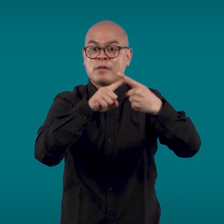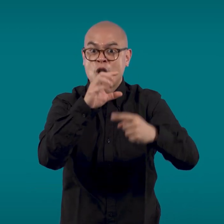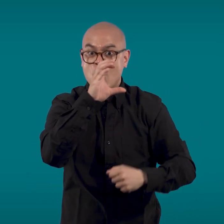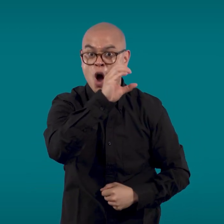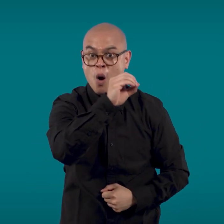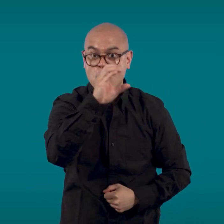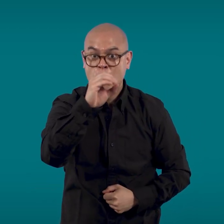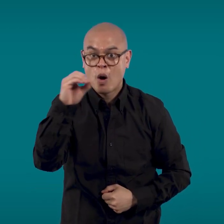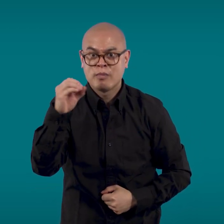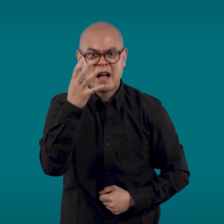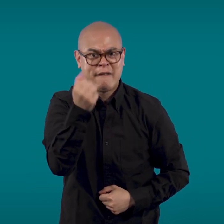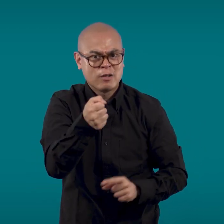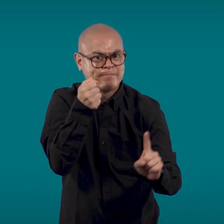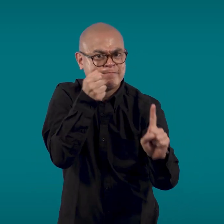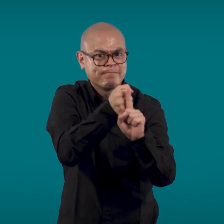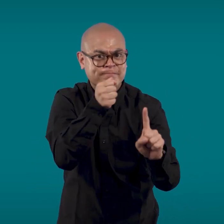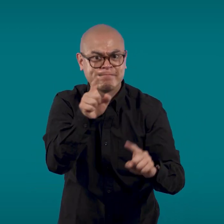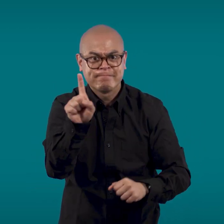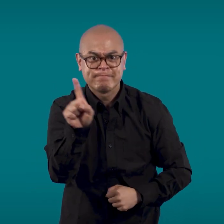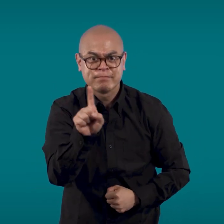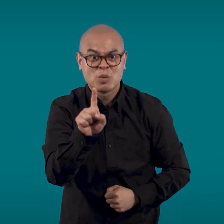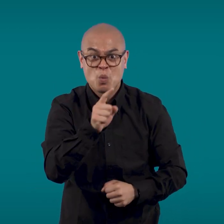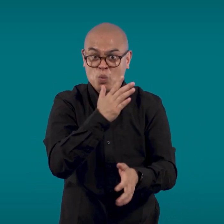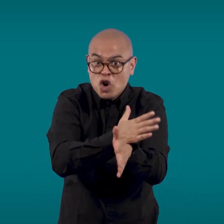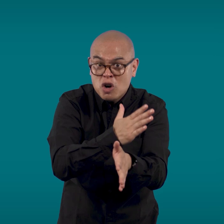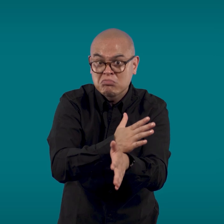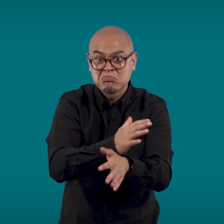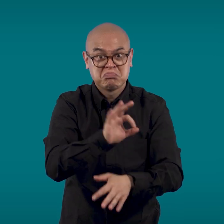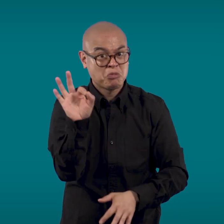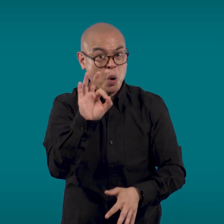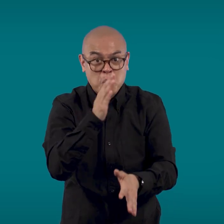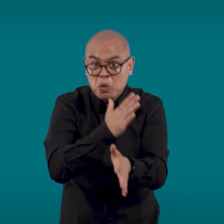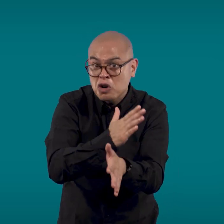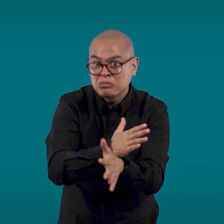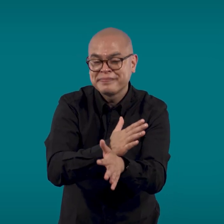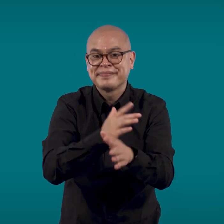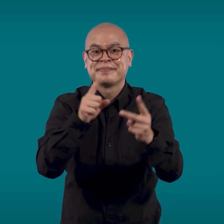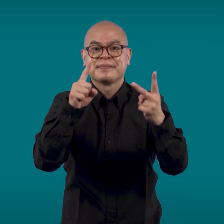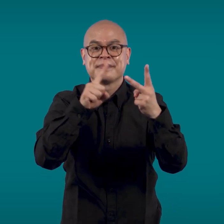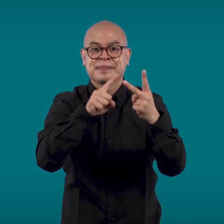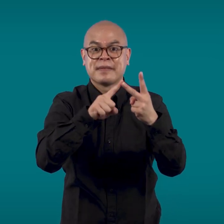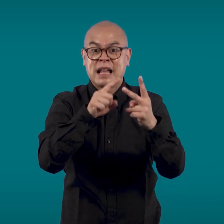How the Triple Zero emergency service functioned during the outage